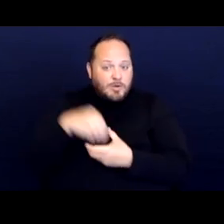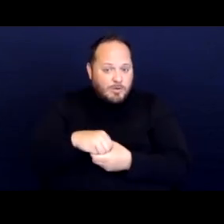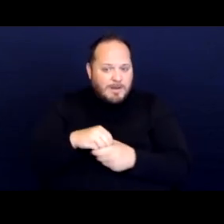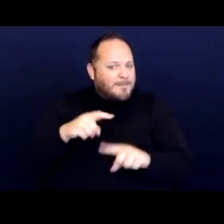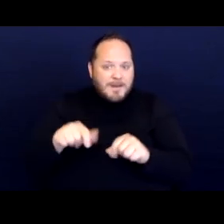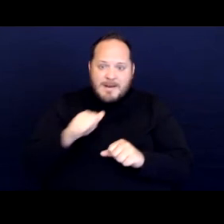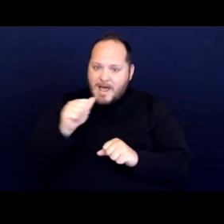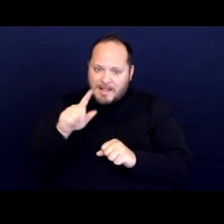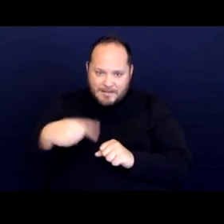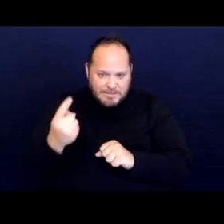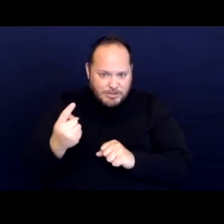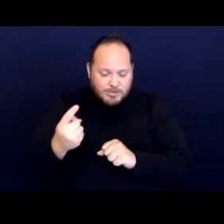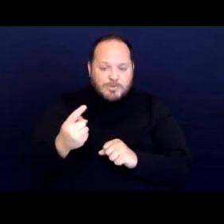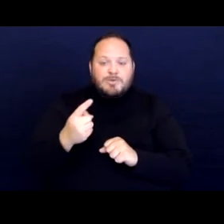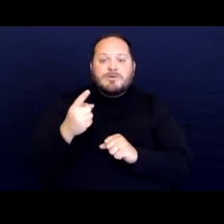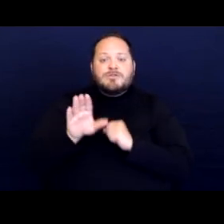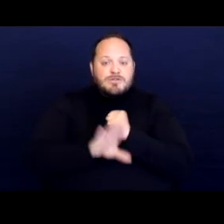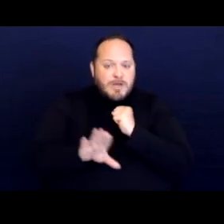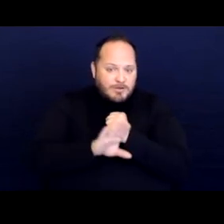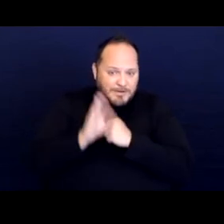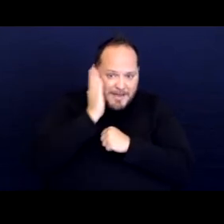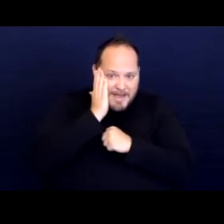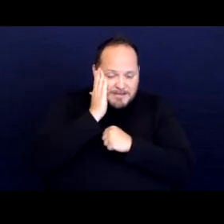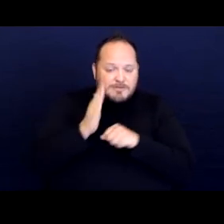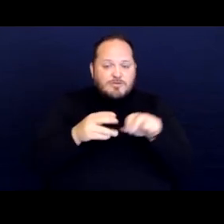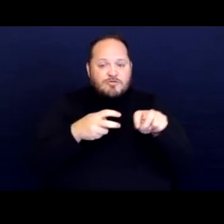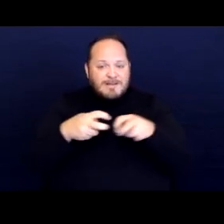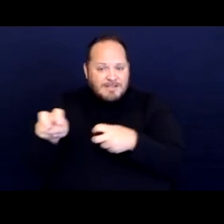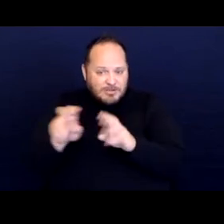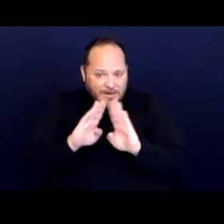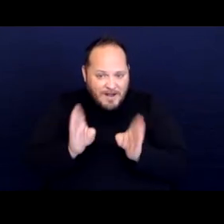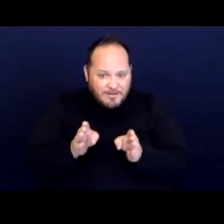to shelter beds, transitional housing, and hotel vouchers.